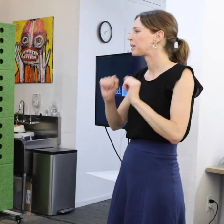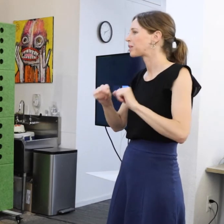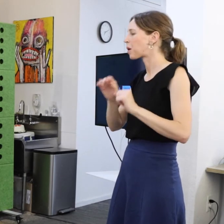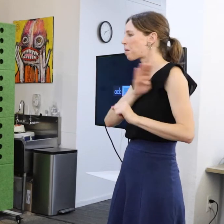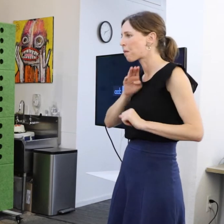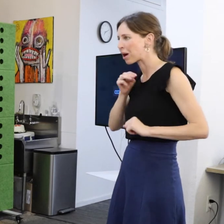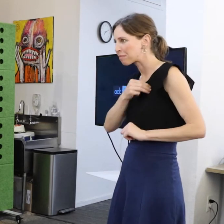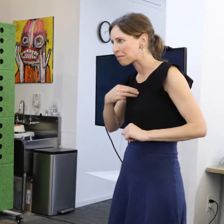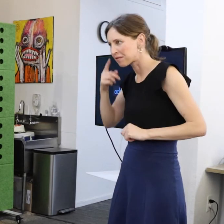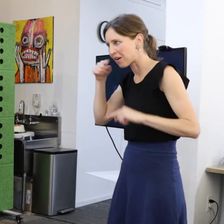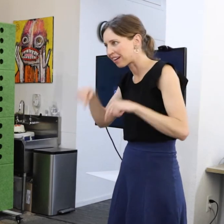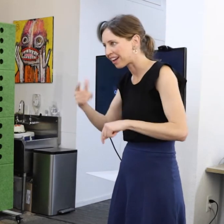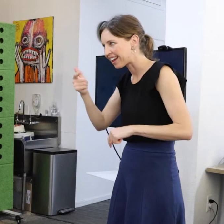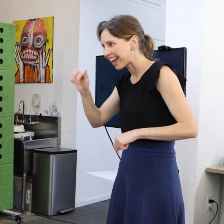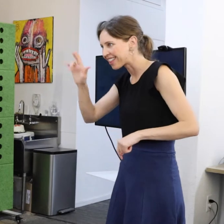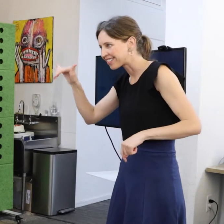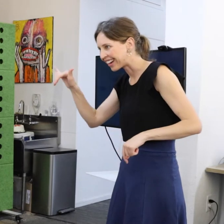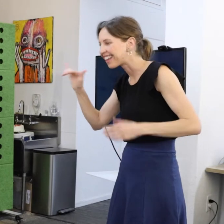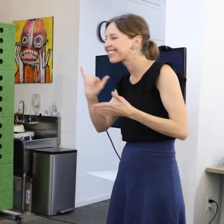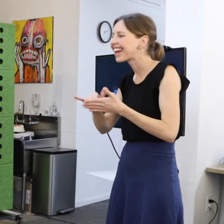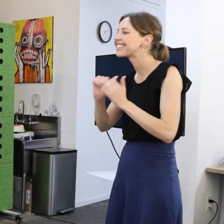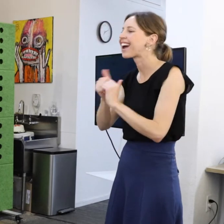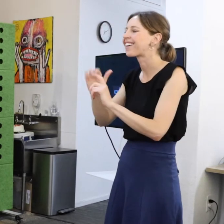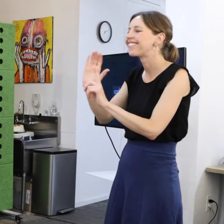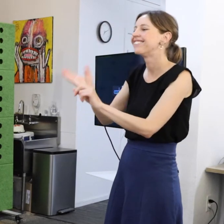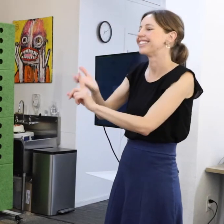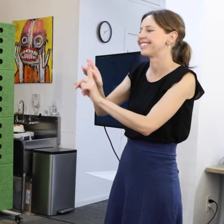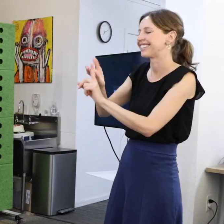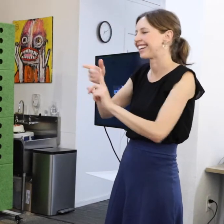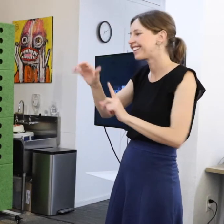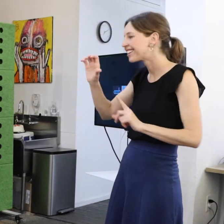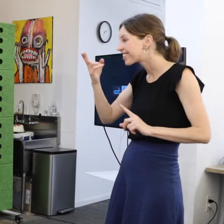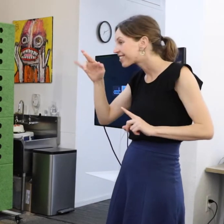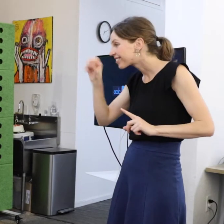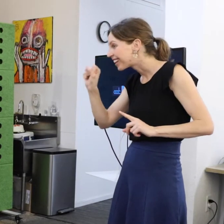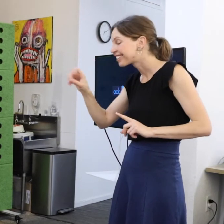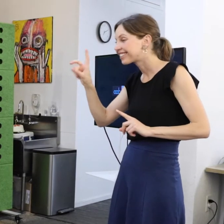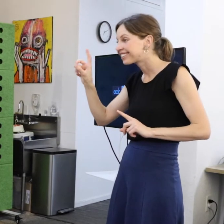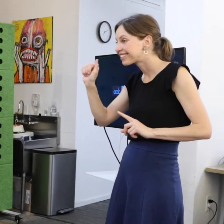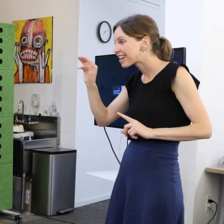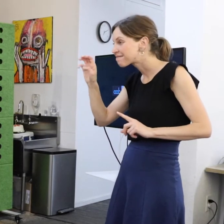That's how convincing Cris and Damon are.